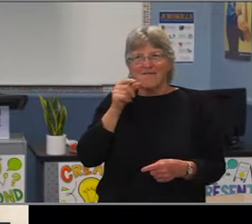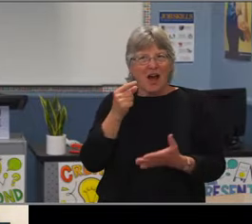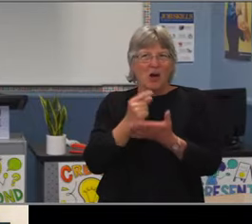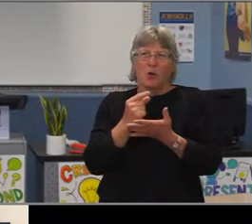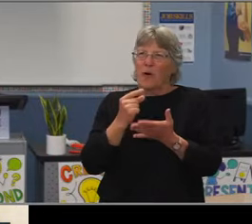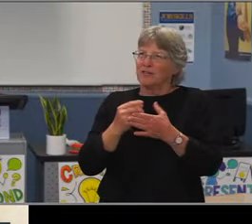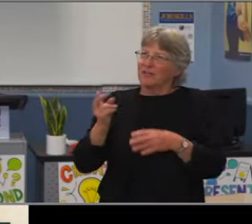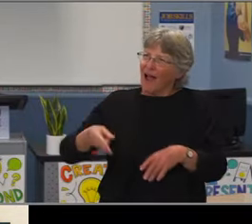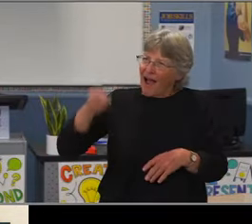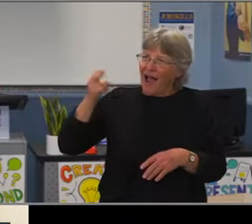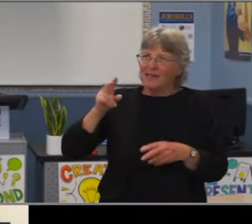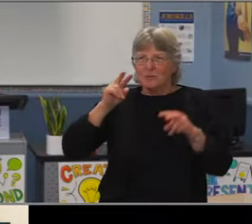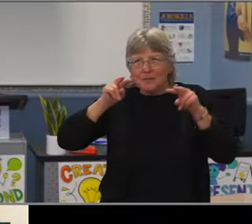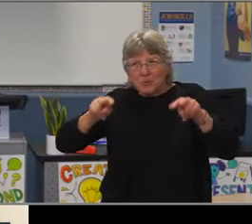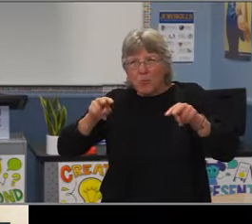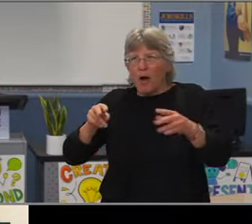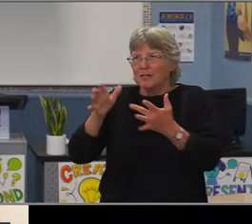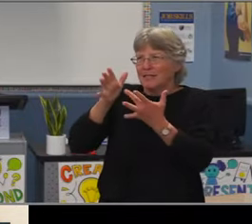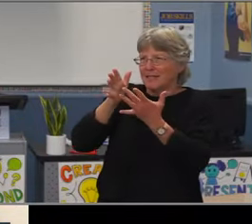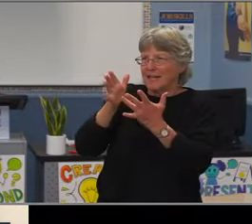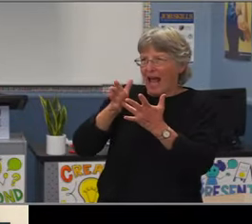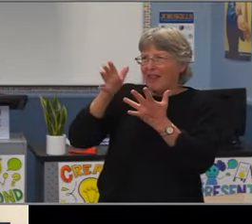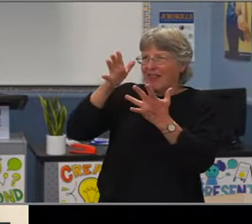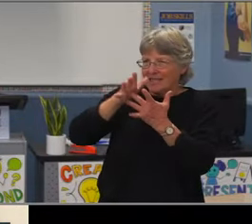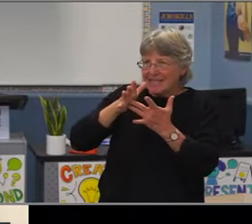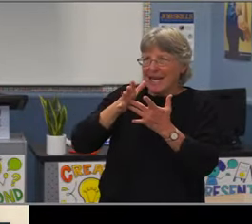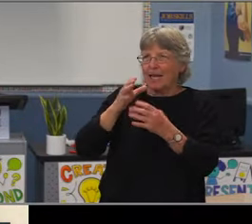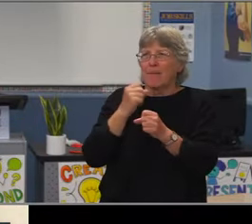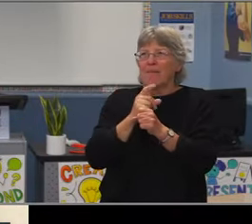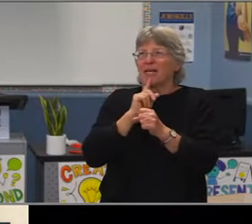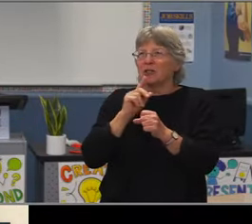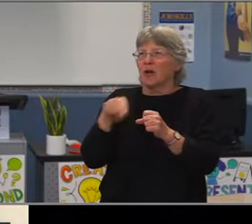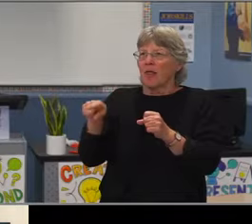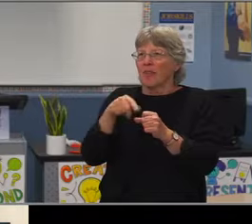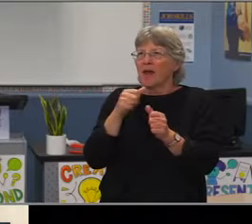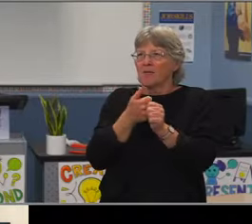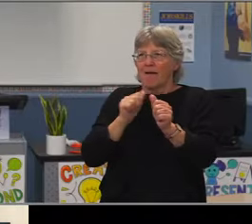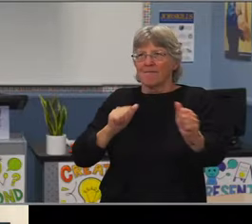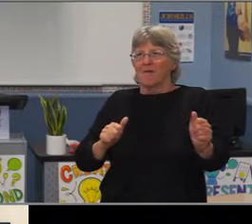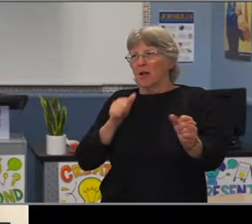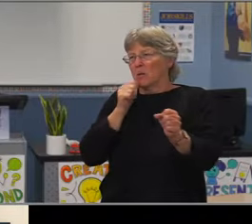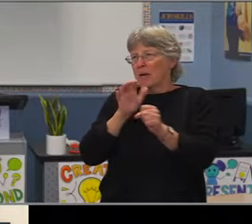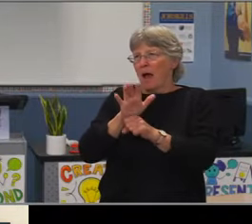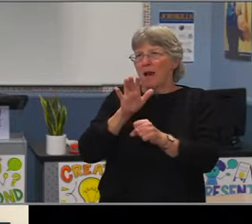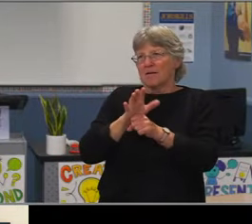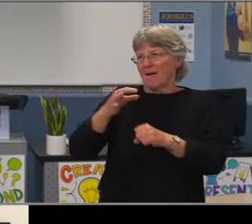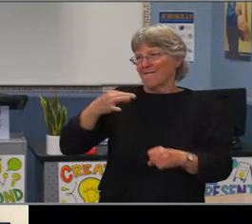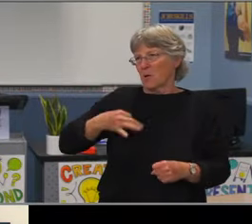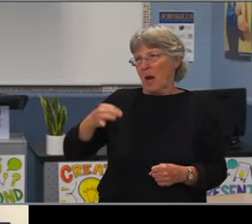And for three years in those days in a high school, you would report with the same group of kids